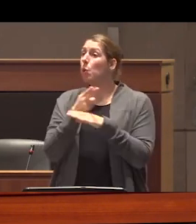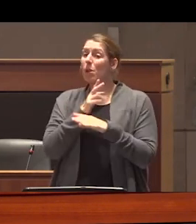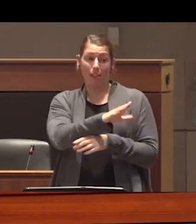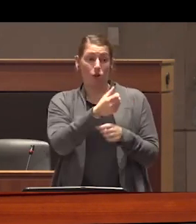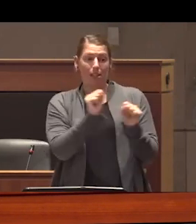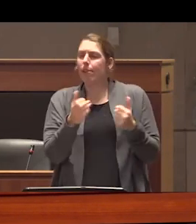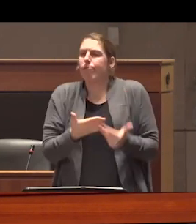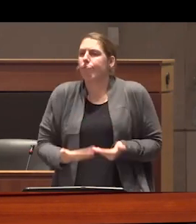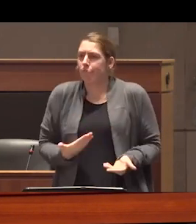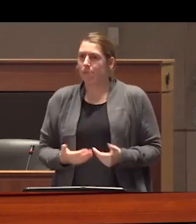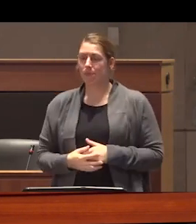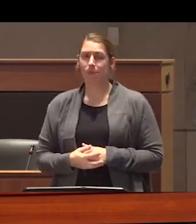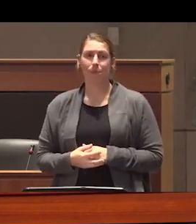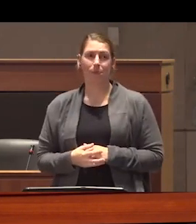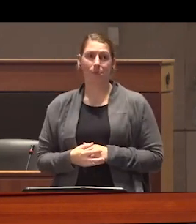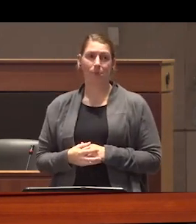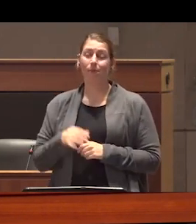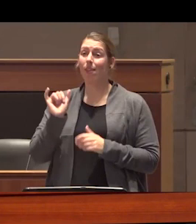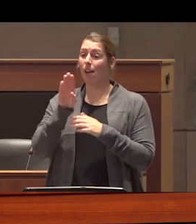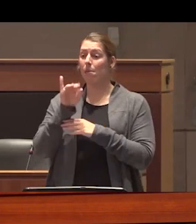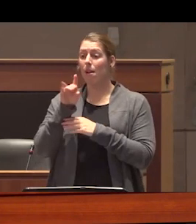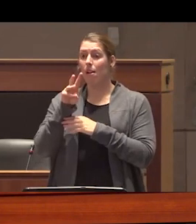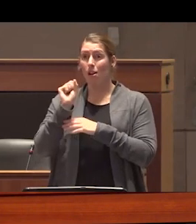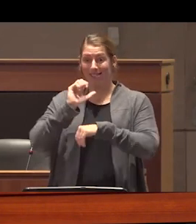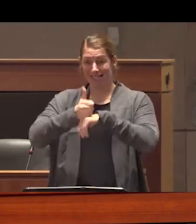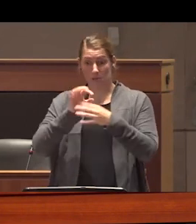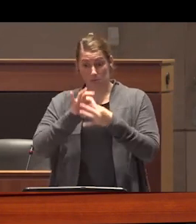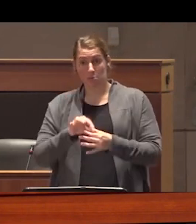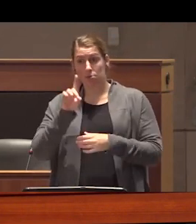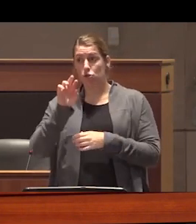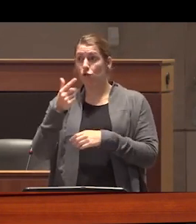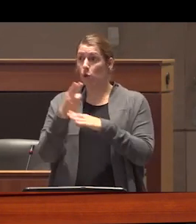relevant and fundamentally these bylaws have not been about drug use they have been about